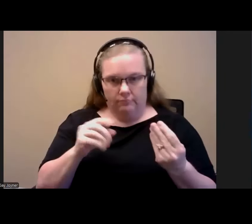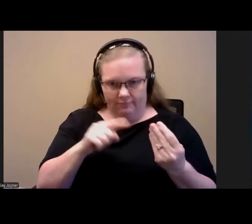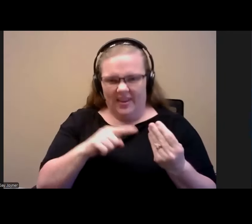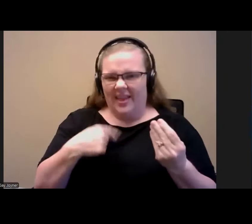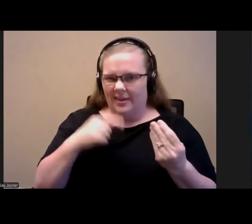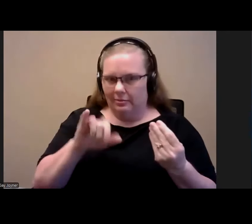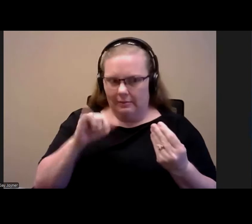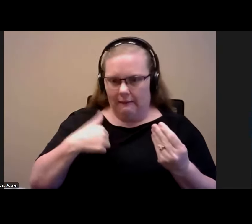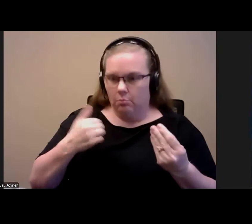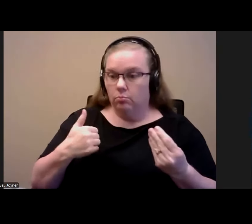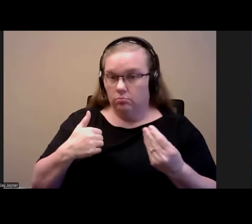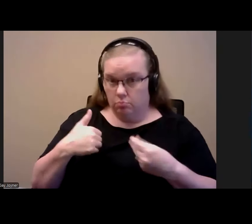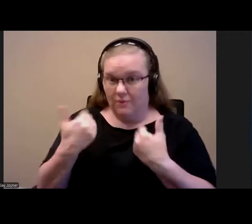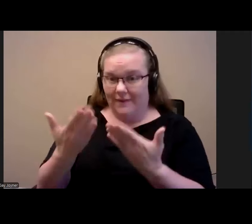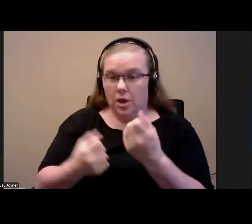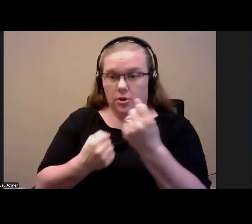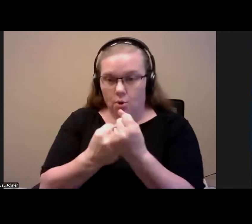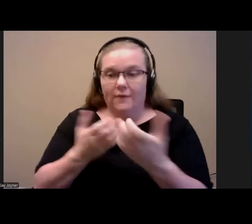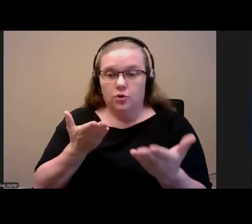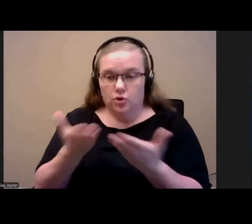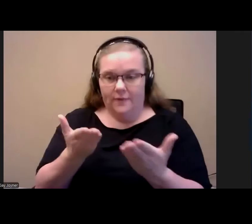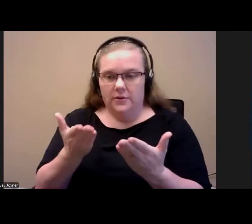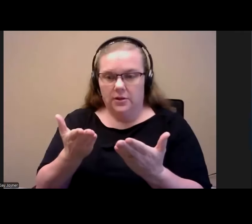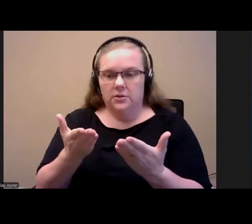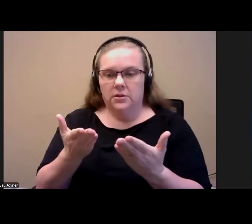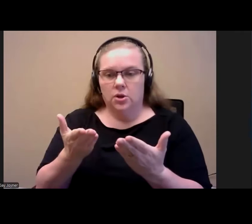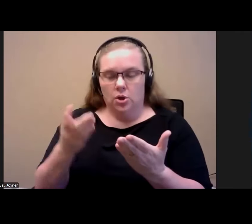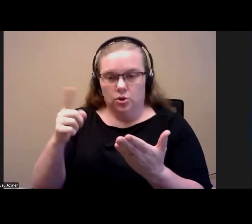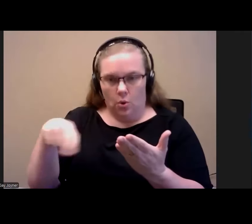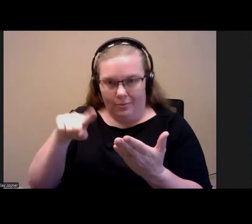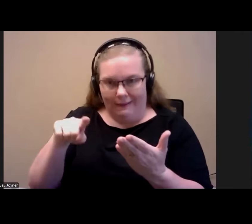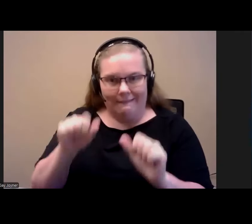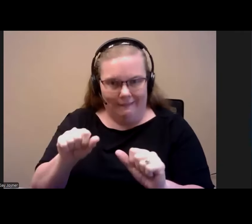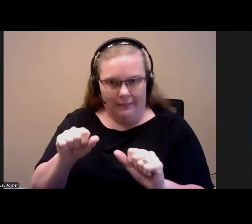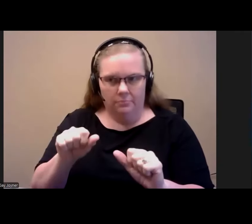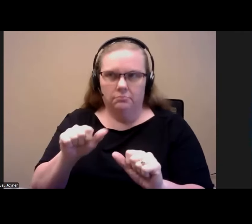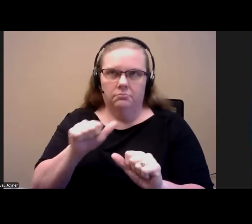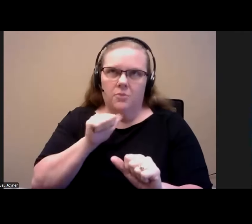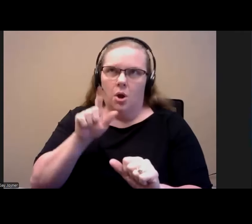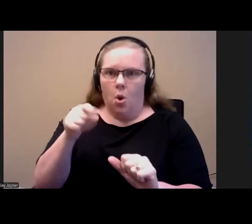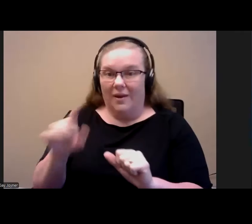supportive services alongside those vouchers to help people, not only find housing once they have